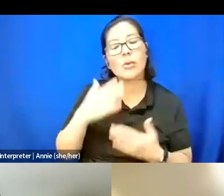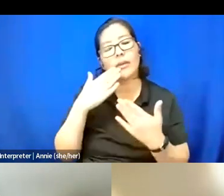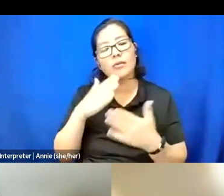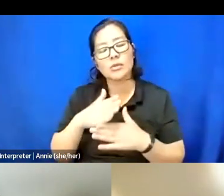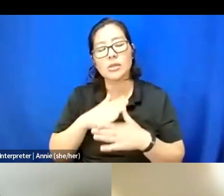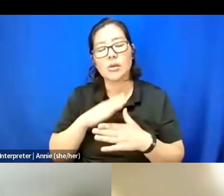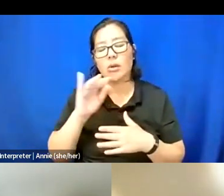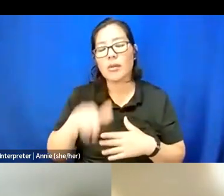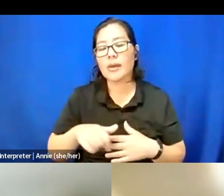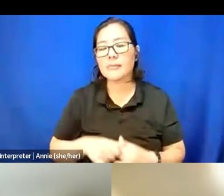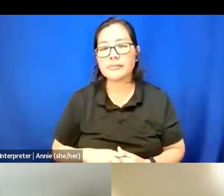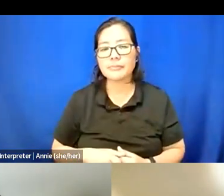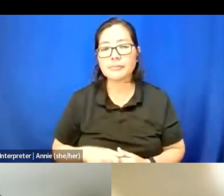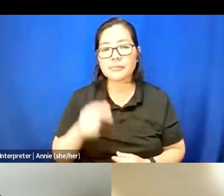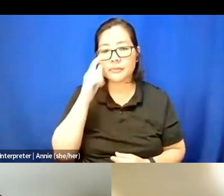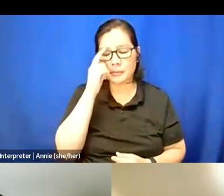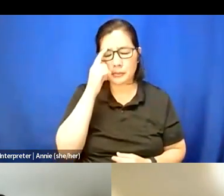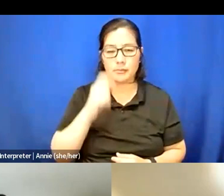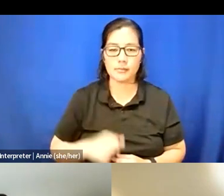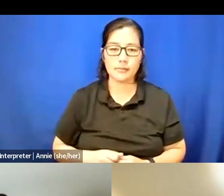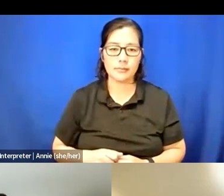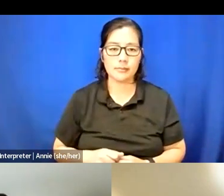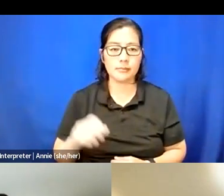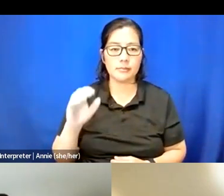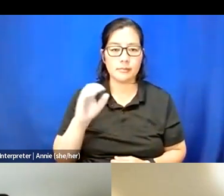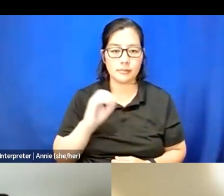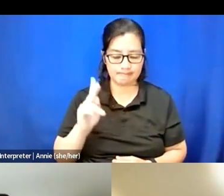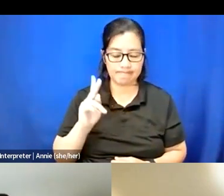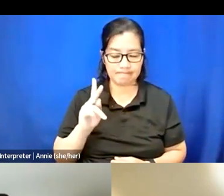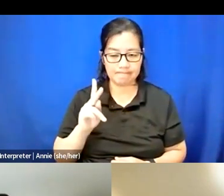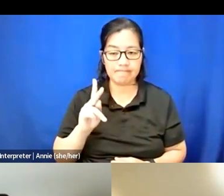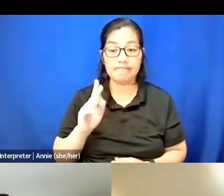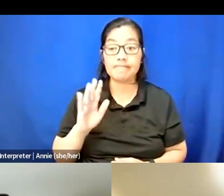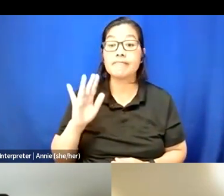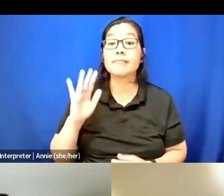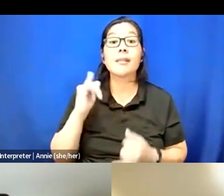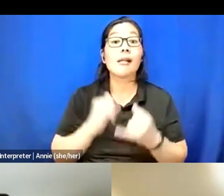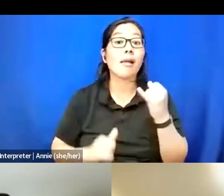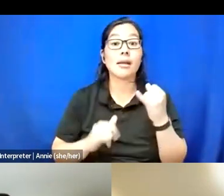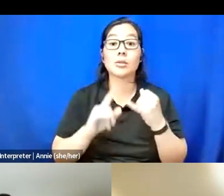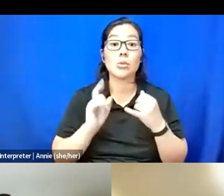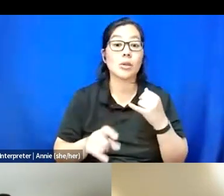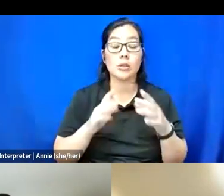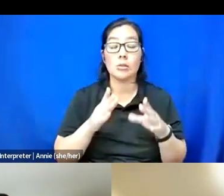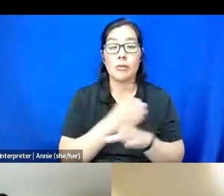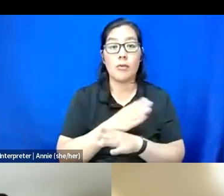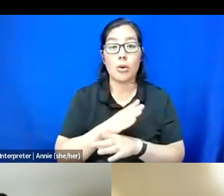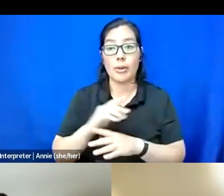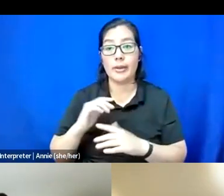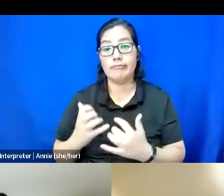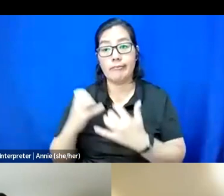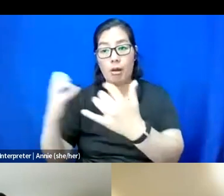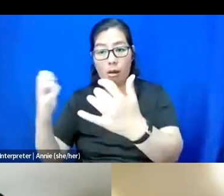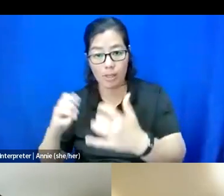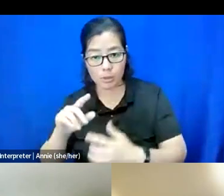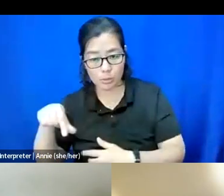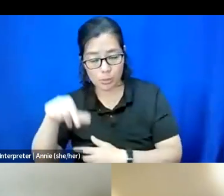OK. So the last question before we turn it over to the Q&A is what challenges arose